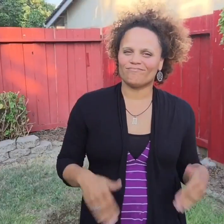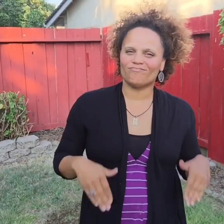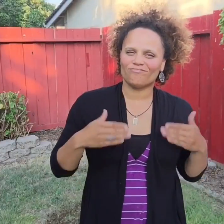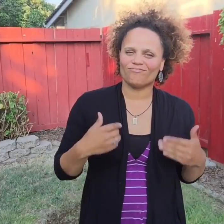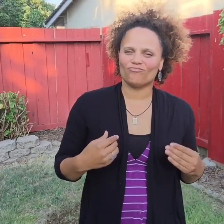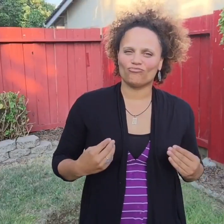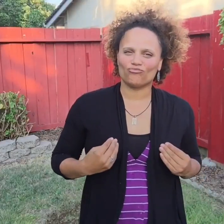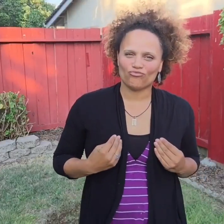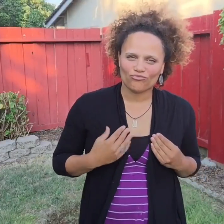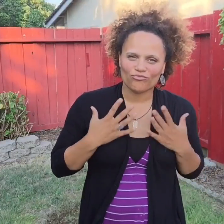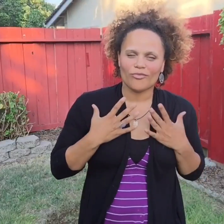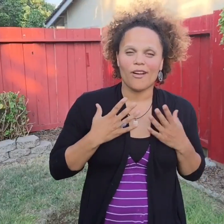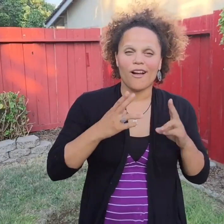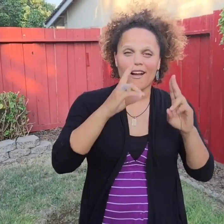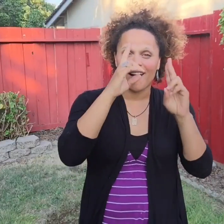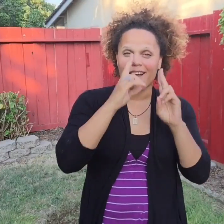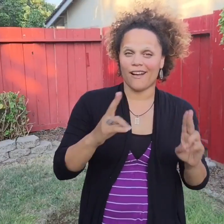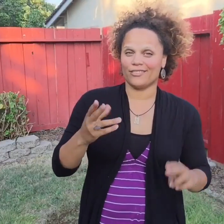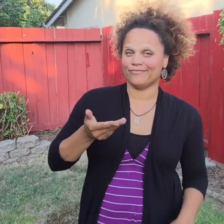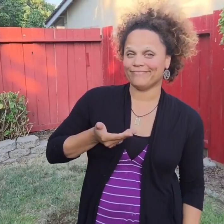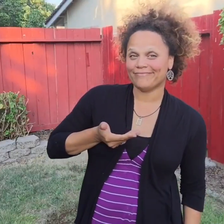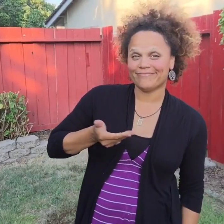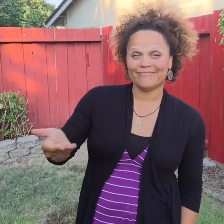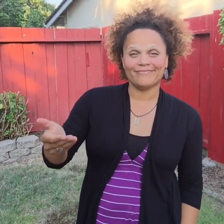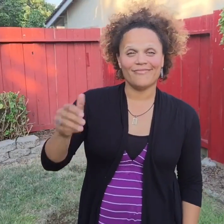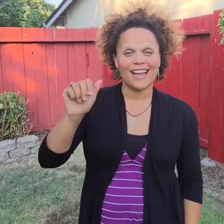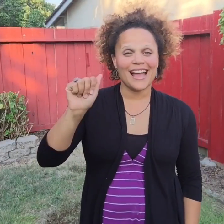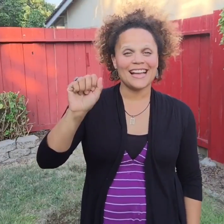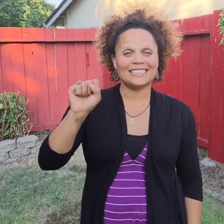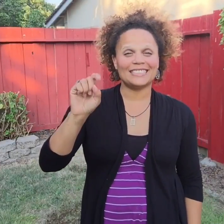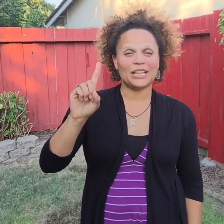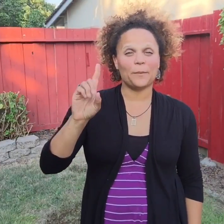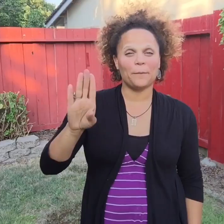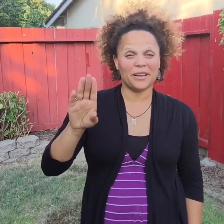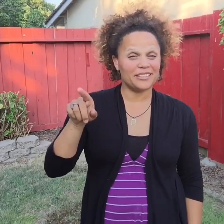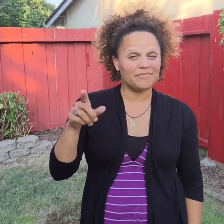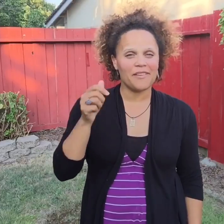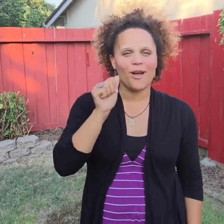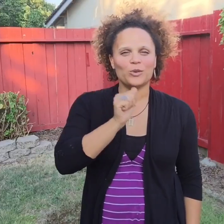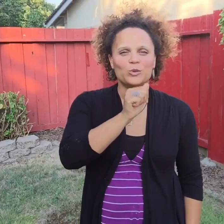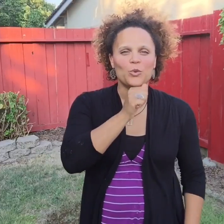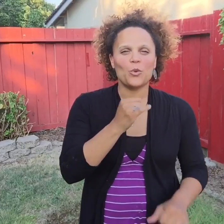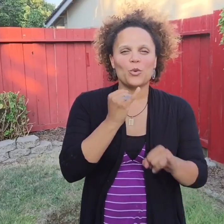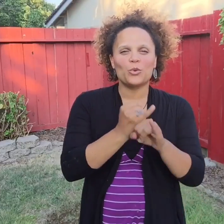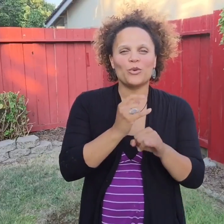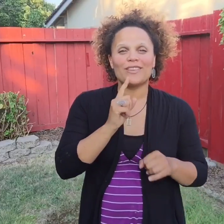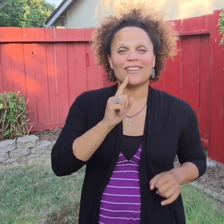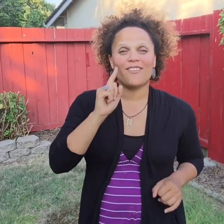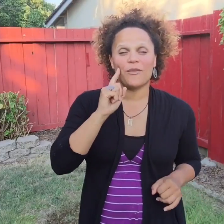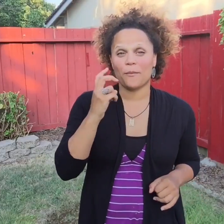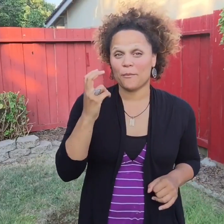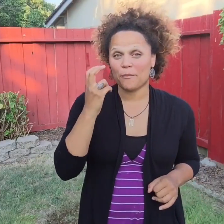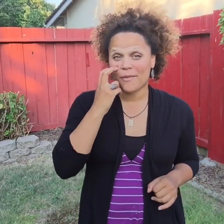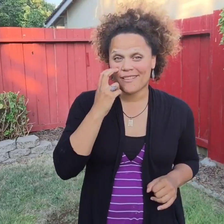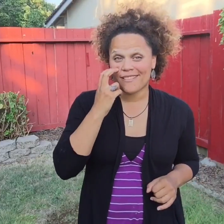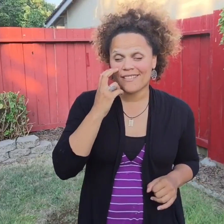I am truly honored to have been invited by ASDB, Arizona Schools for the Deaf and the Blind,